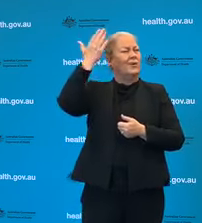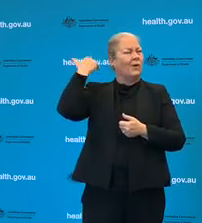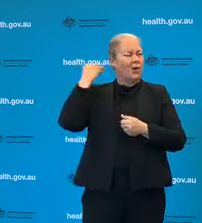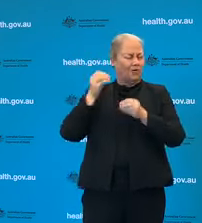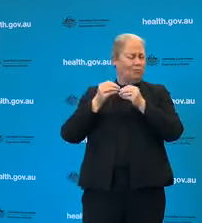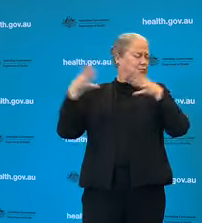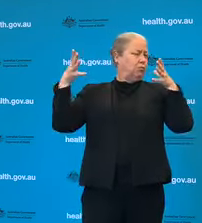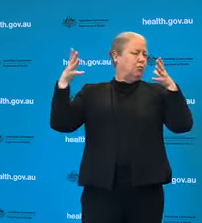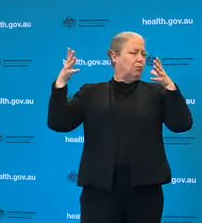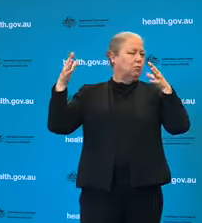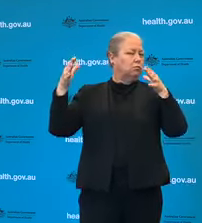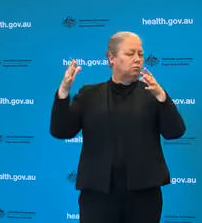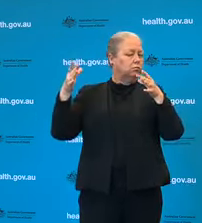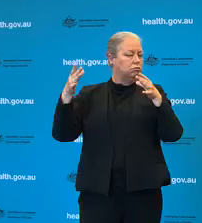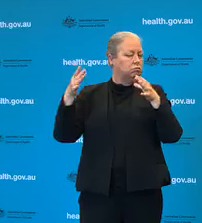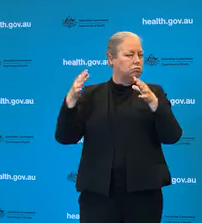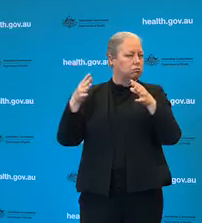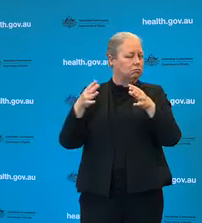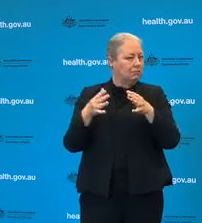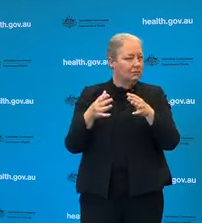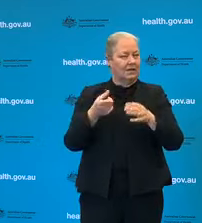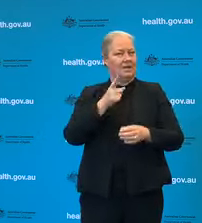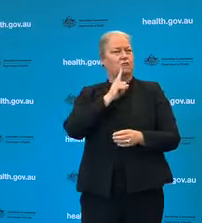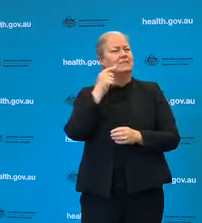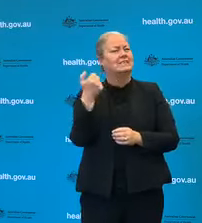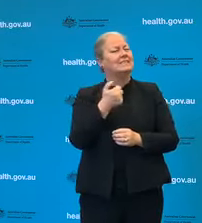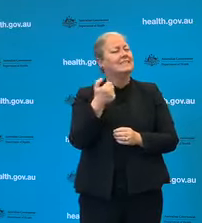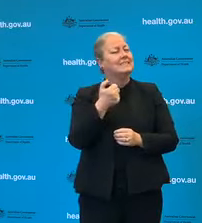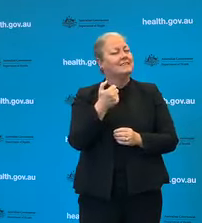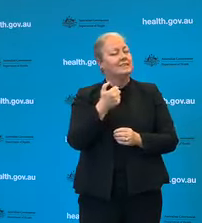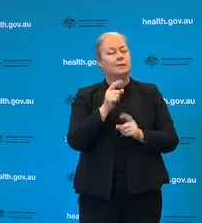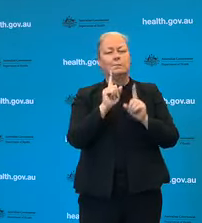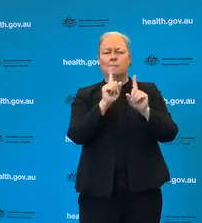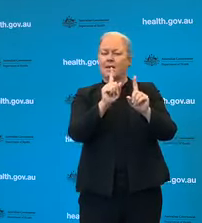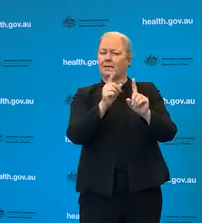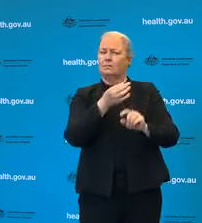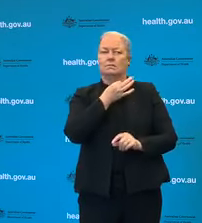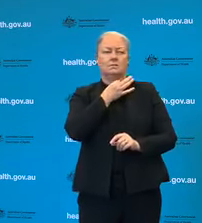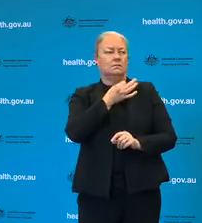cases. Like we always say we've got to be careful because this is going to be